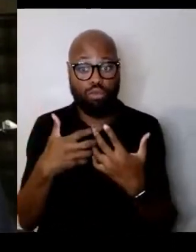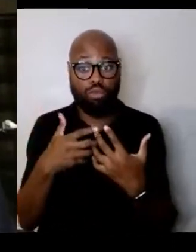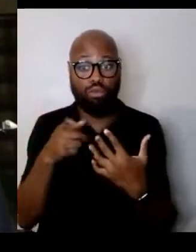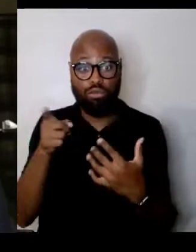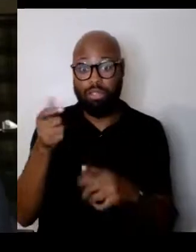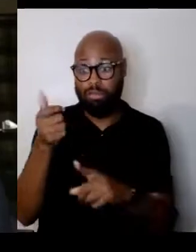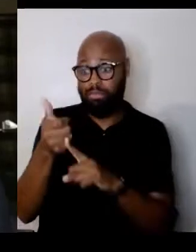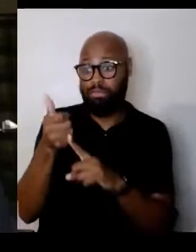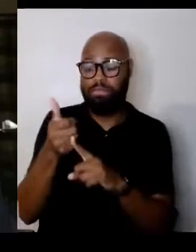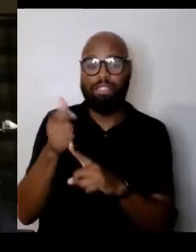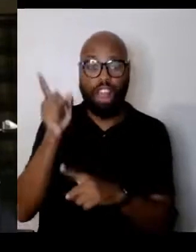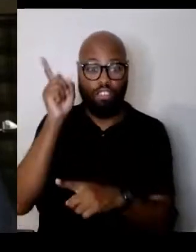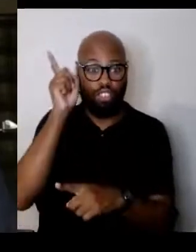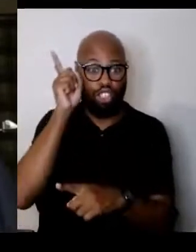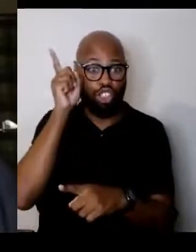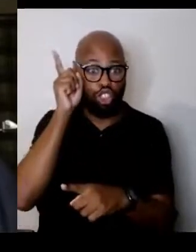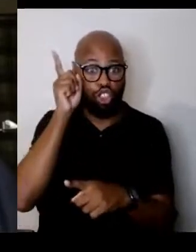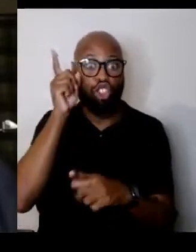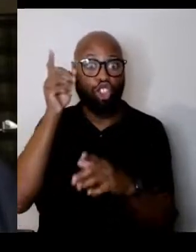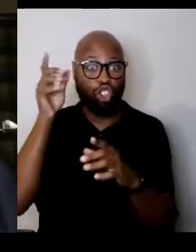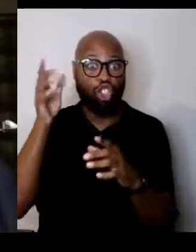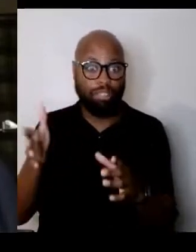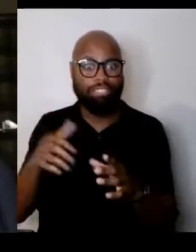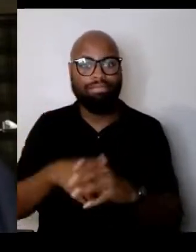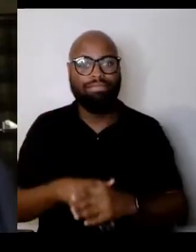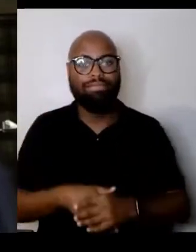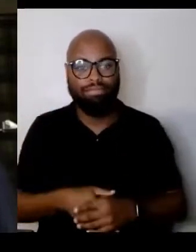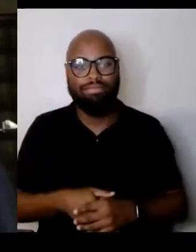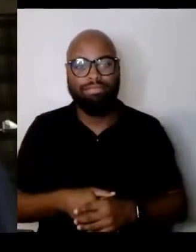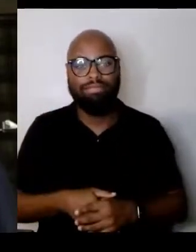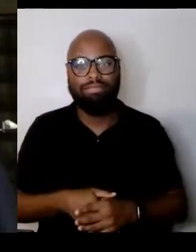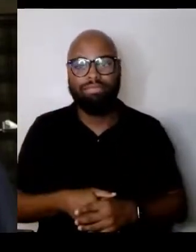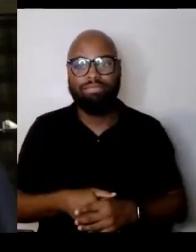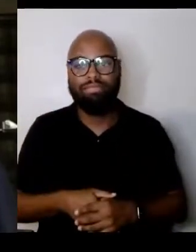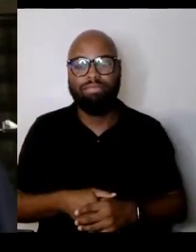and we did a lot of things together.